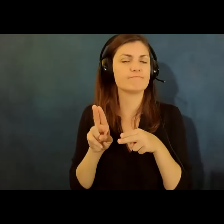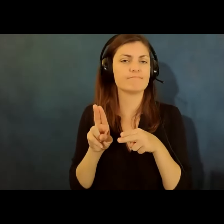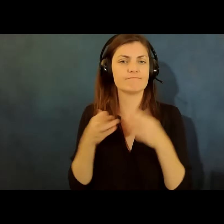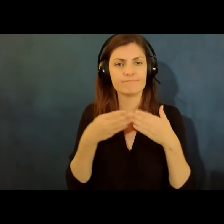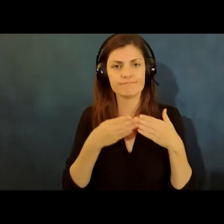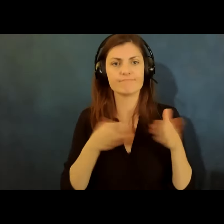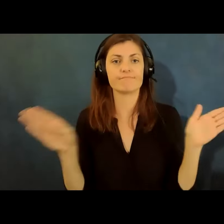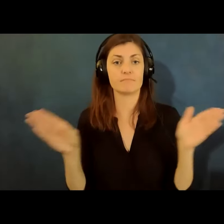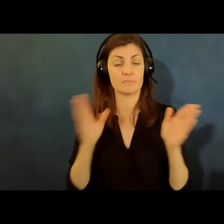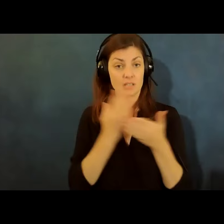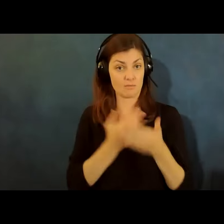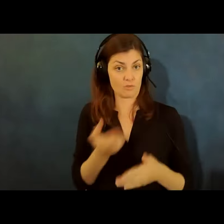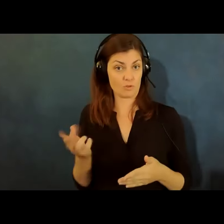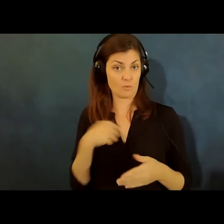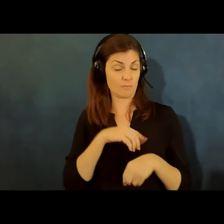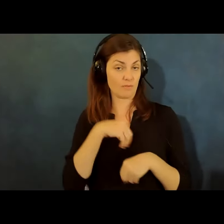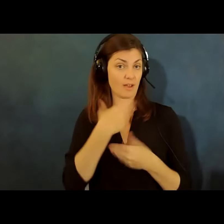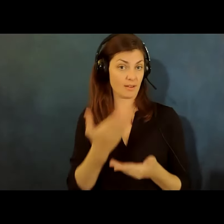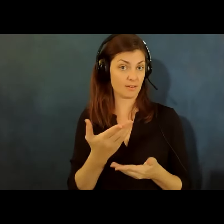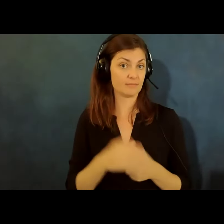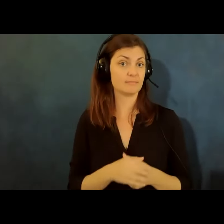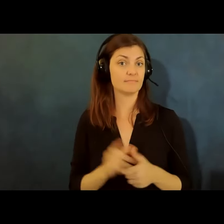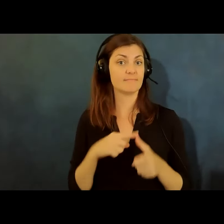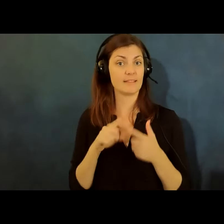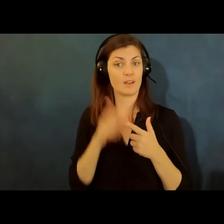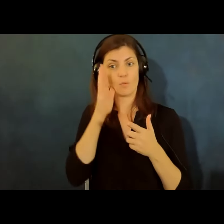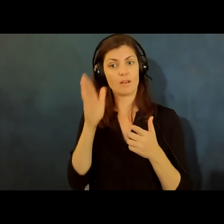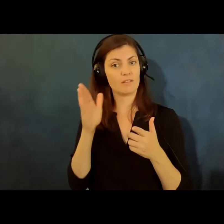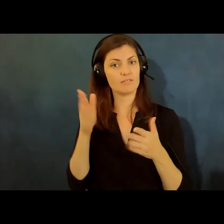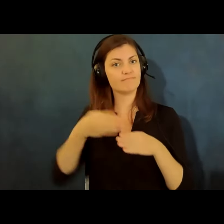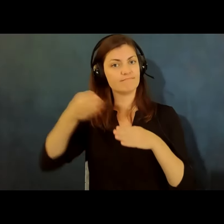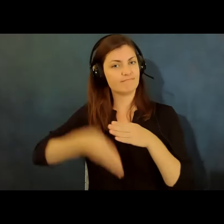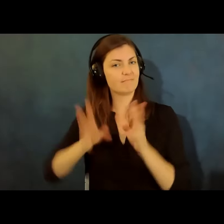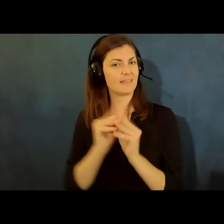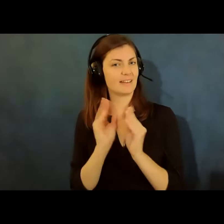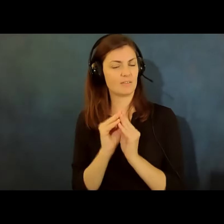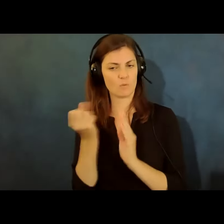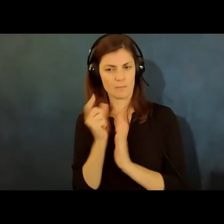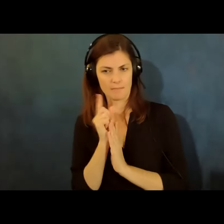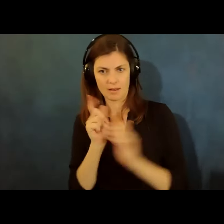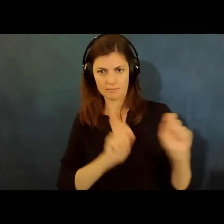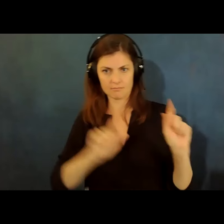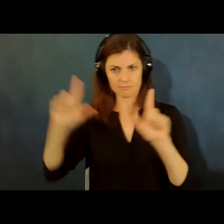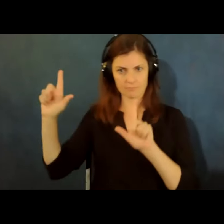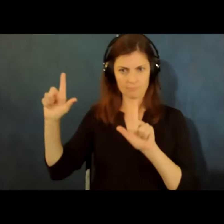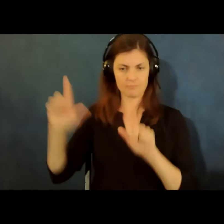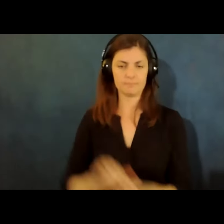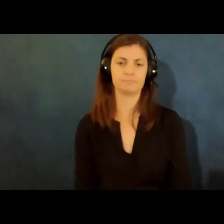the resources that we provide and then i will let you go so give me just a minute to share my screen